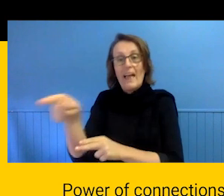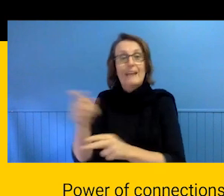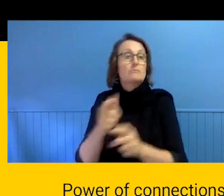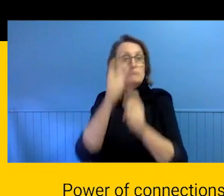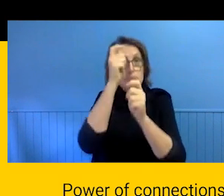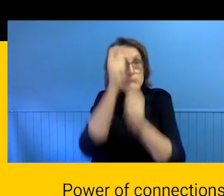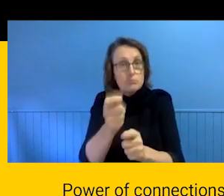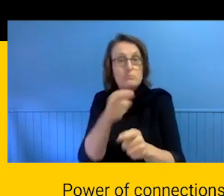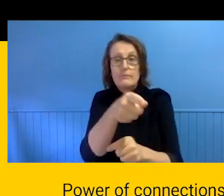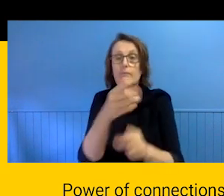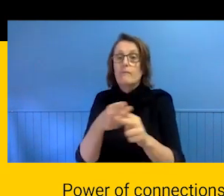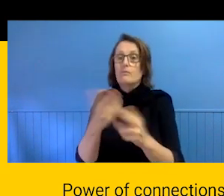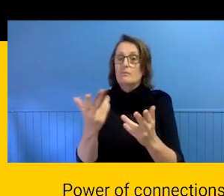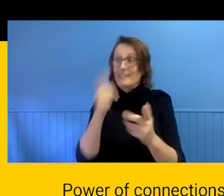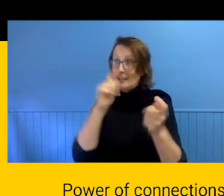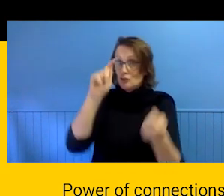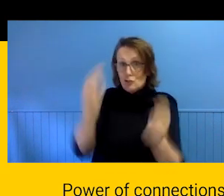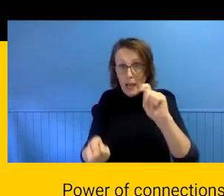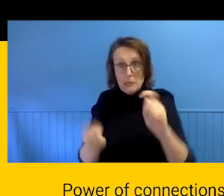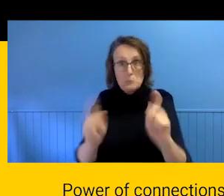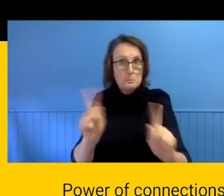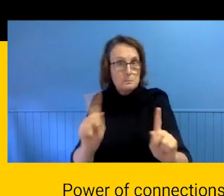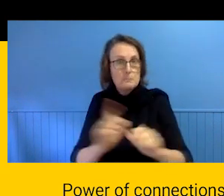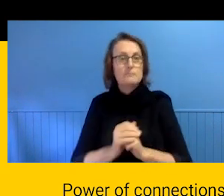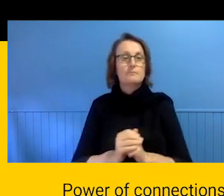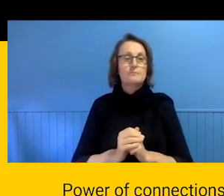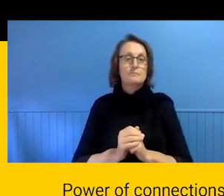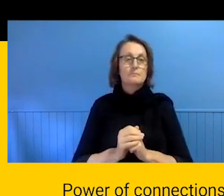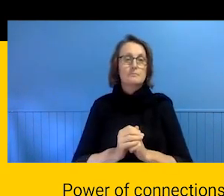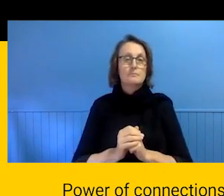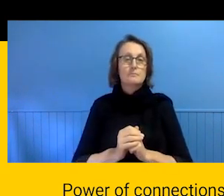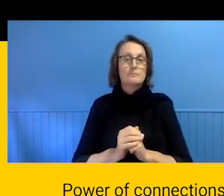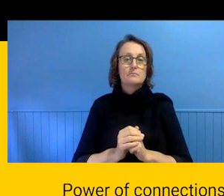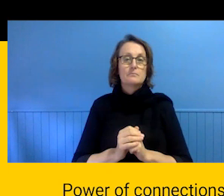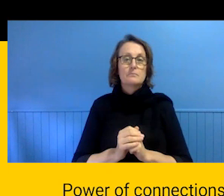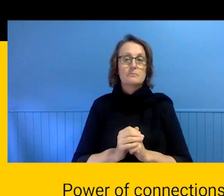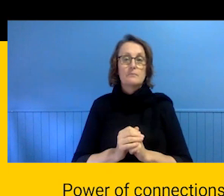something that can shift? The power of running the room or bringing